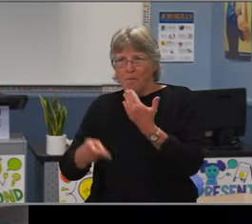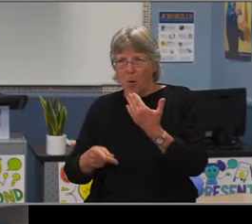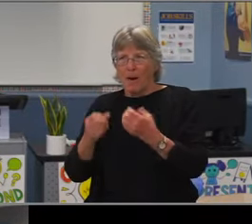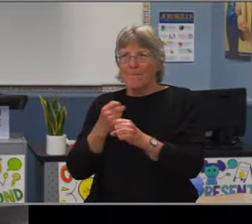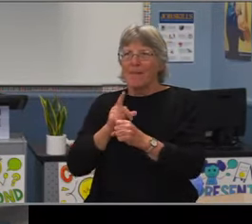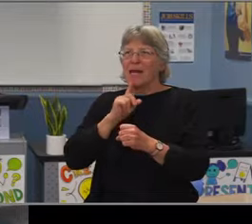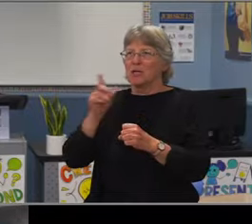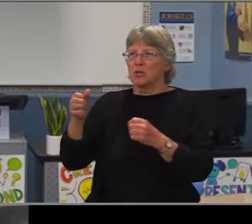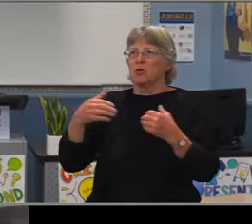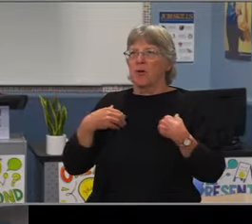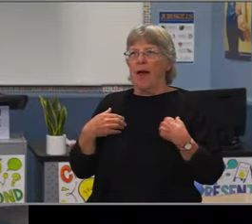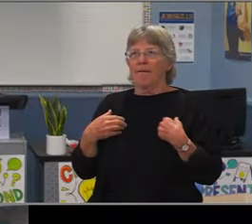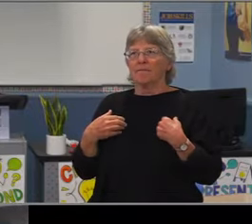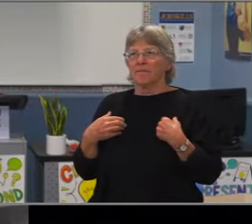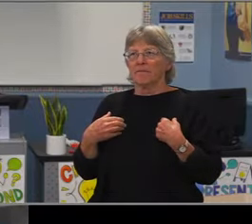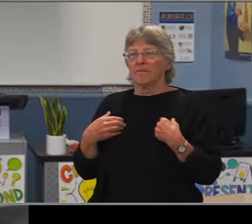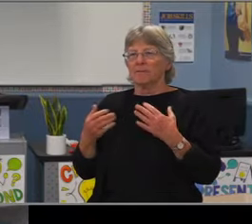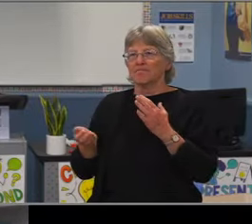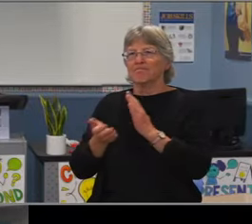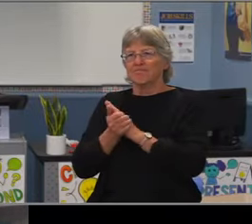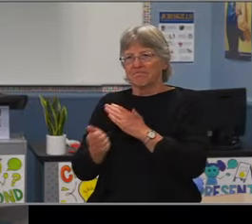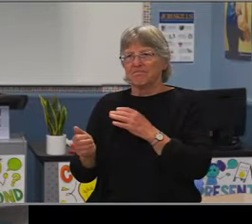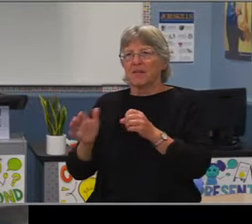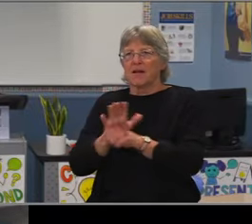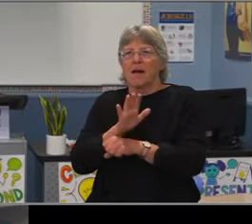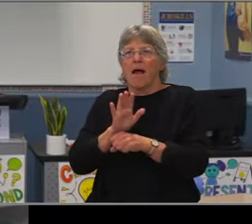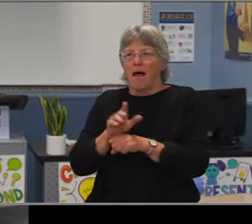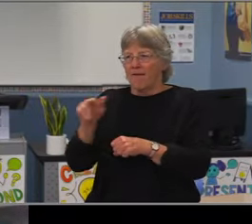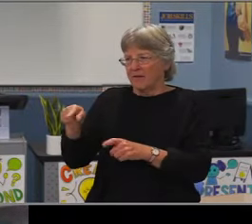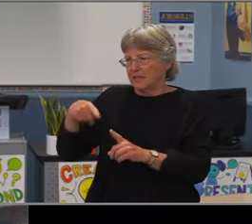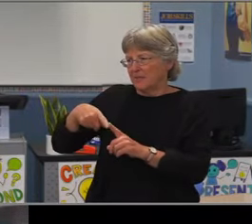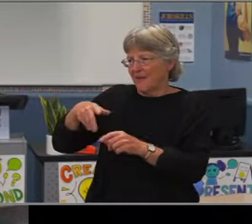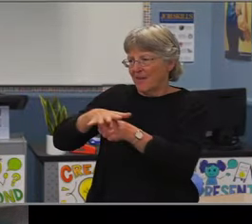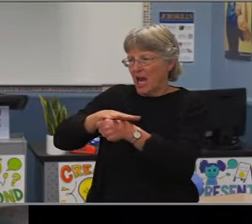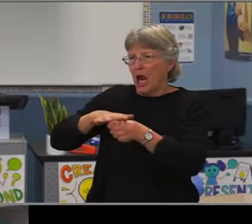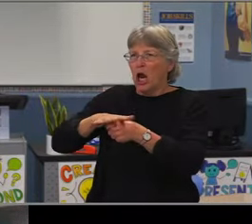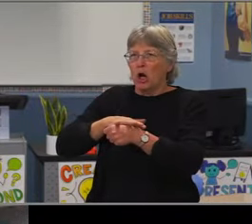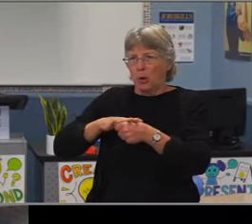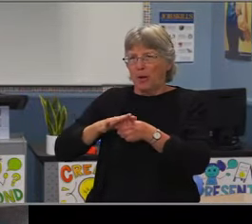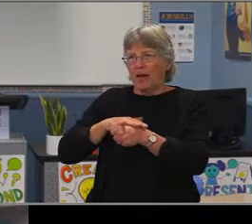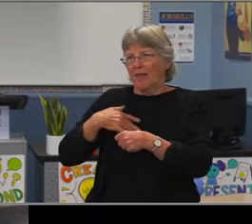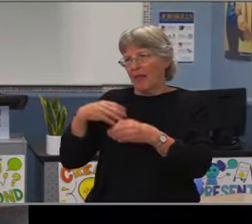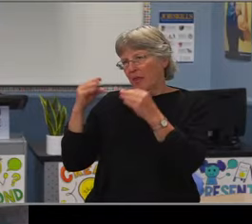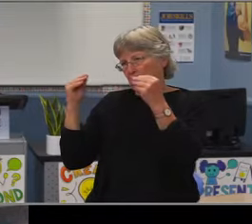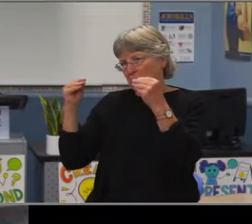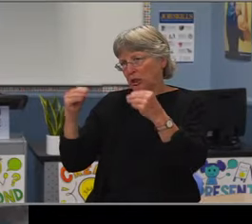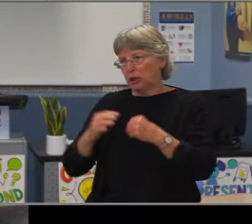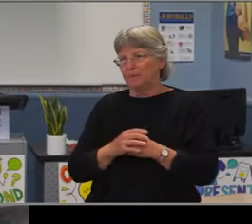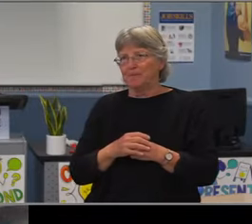Okay. Thank you. And we look forward to your next update.